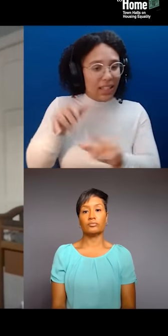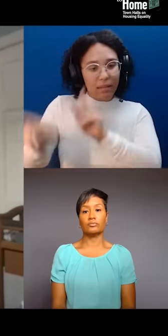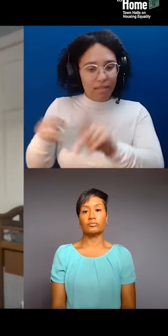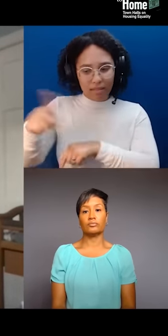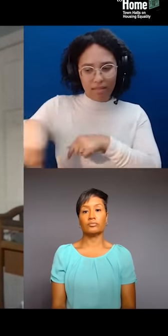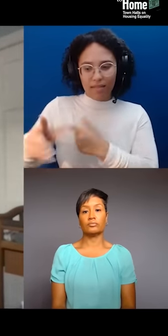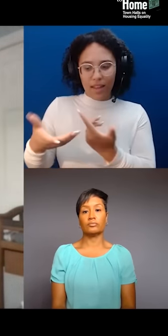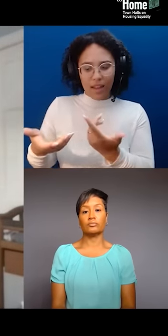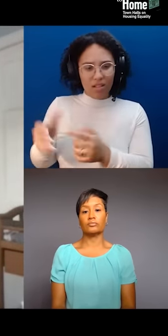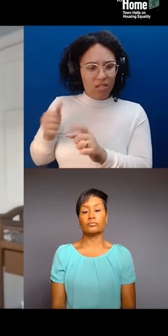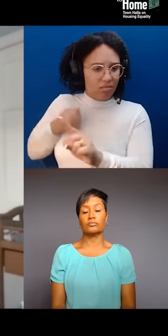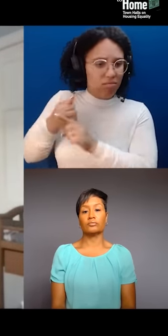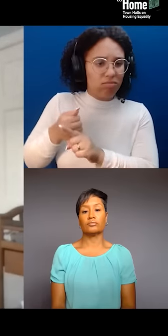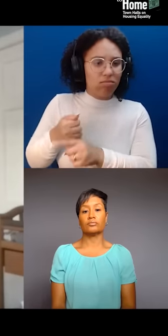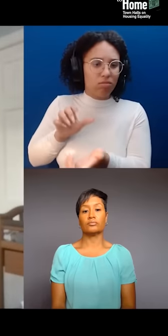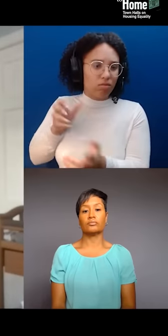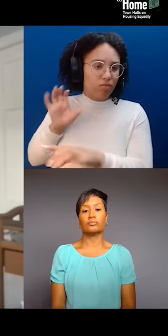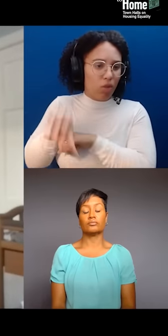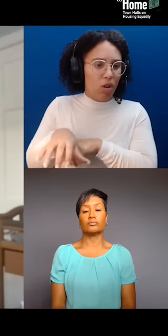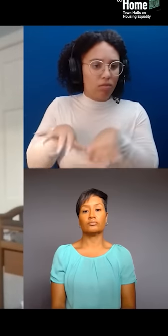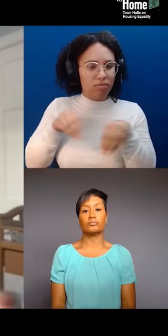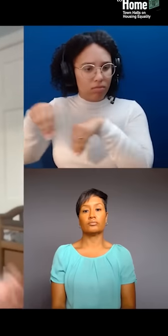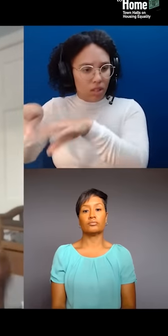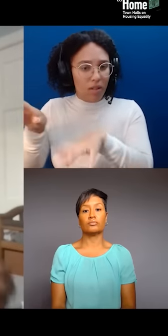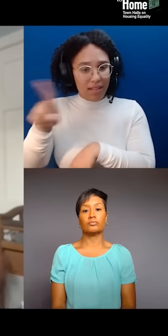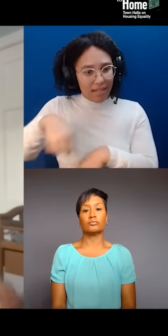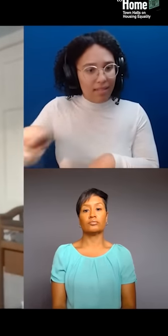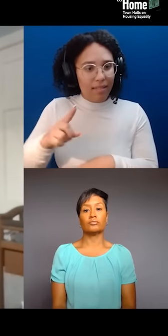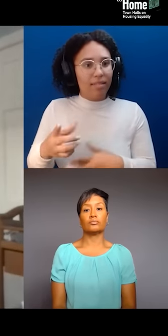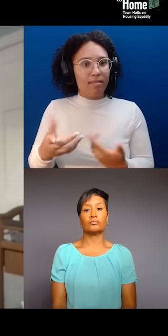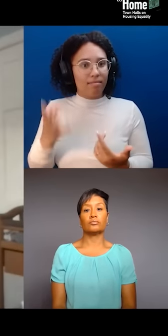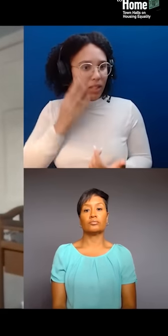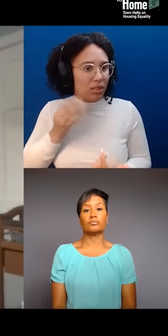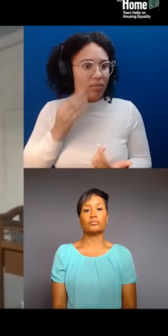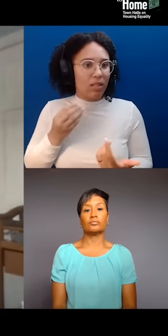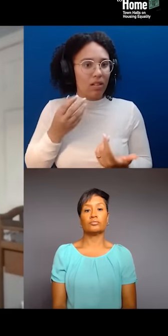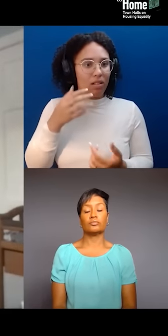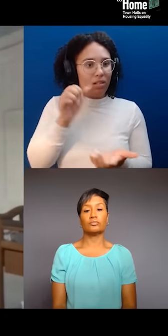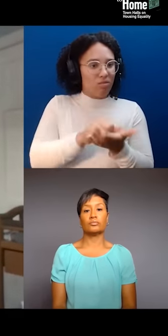are victims of gentrification and displacement, right? And so, we have to understand that the city, right,